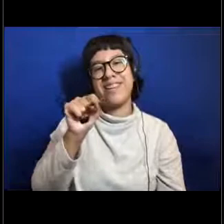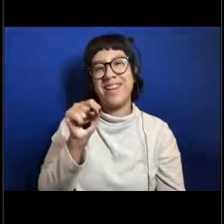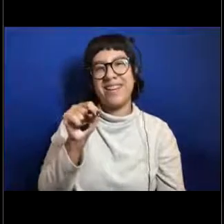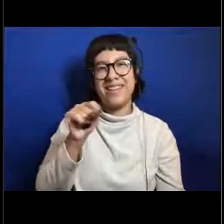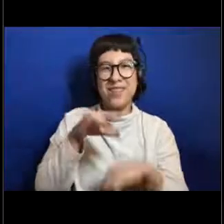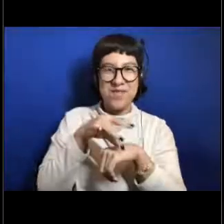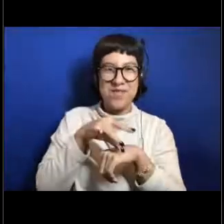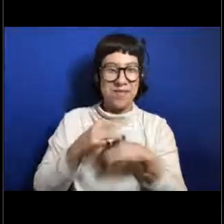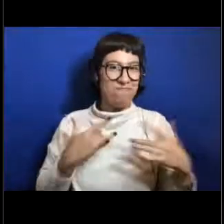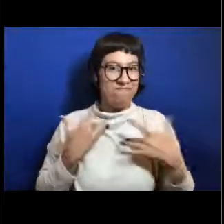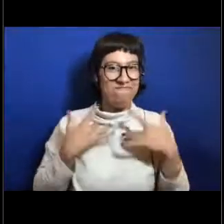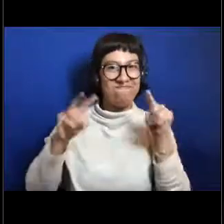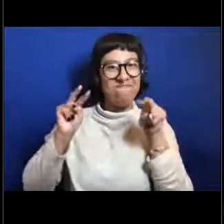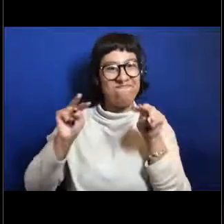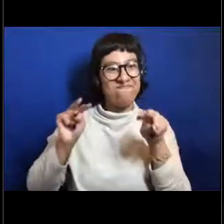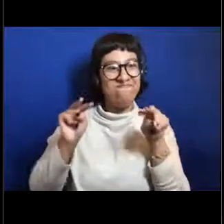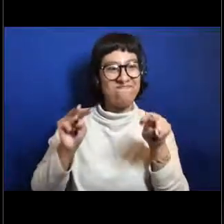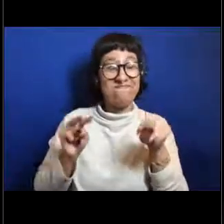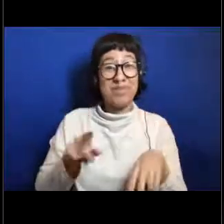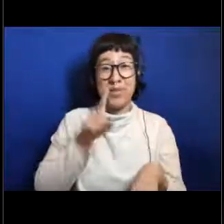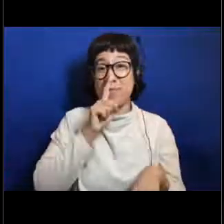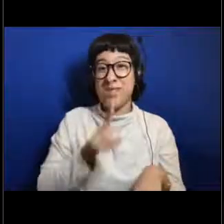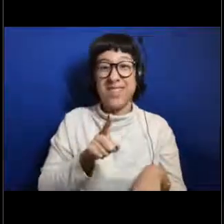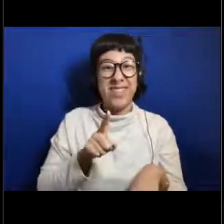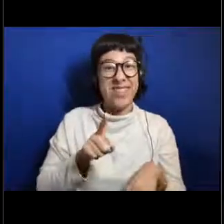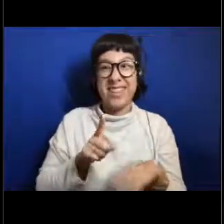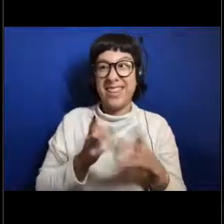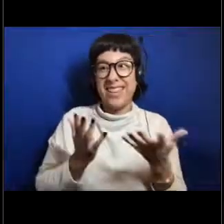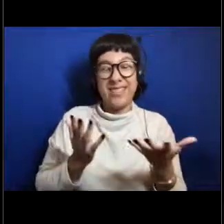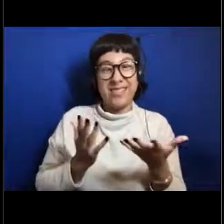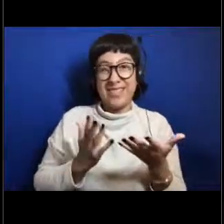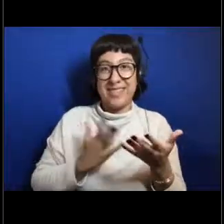because they're pretty much the closest things I've ever seen to aliens.